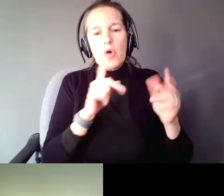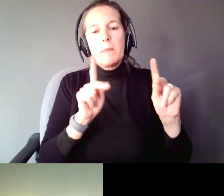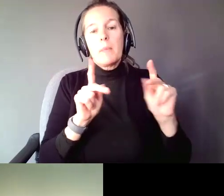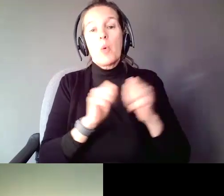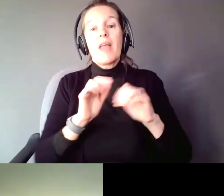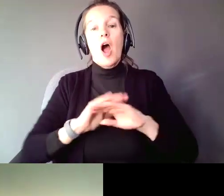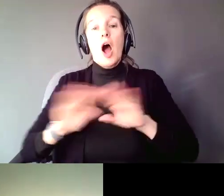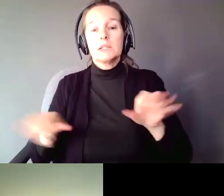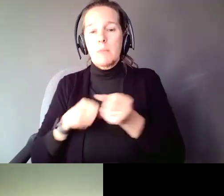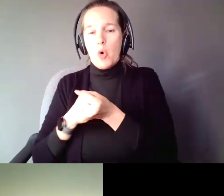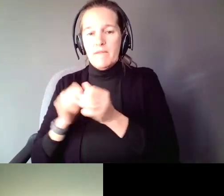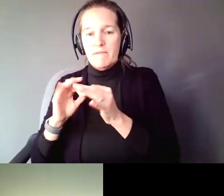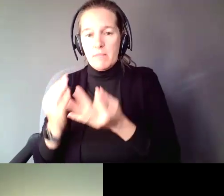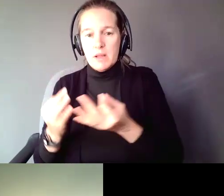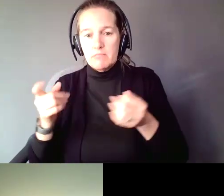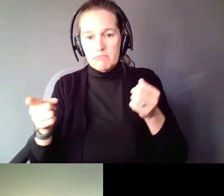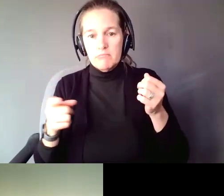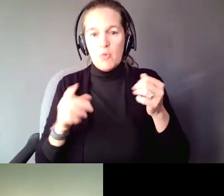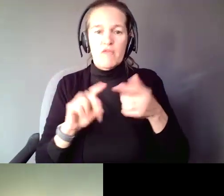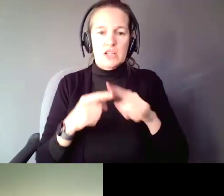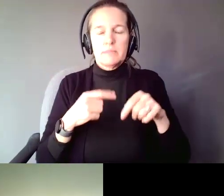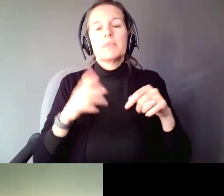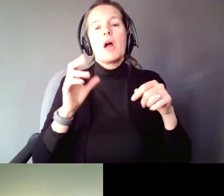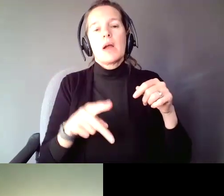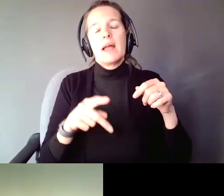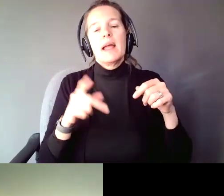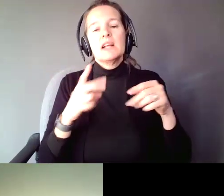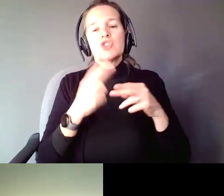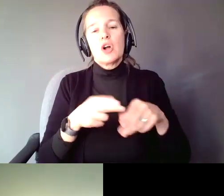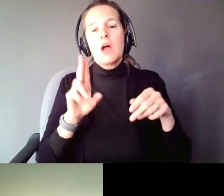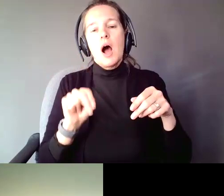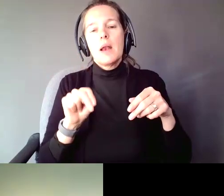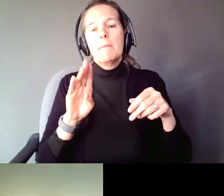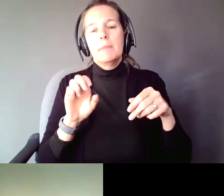the American Bar Association called people unbefriended. It is a very sad situation.